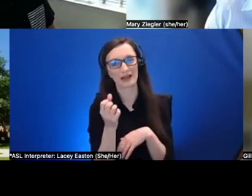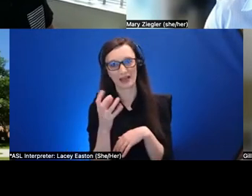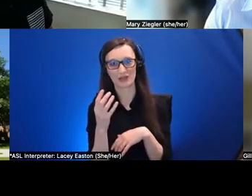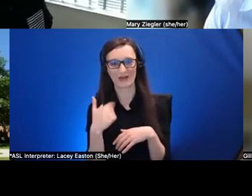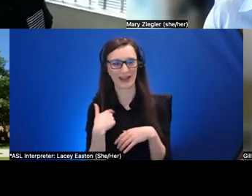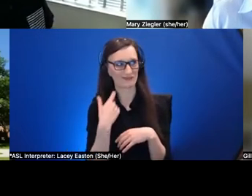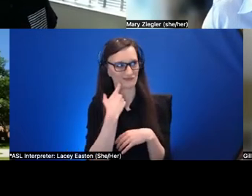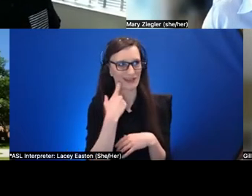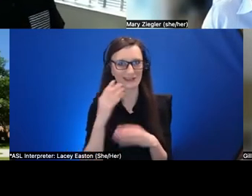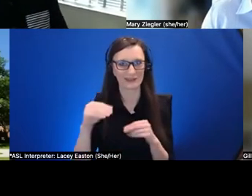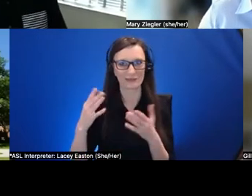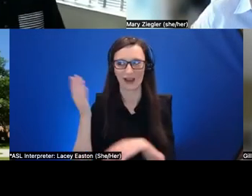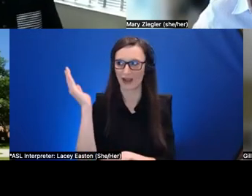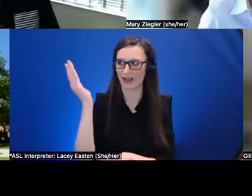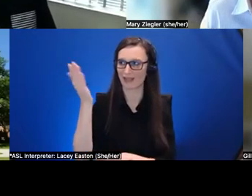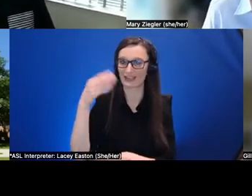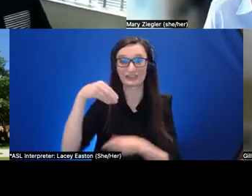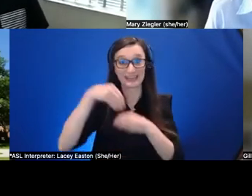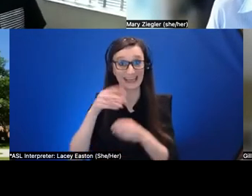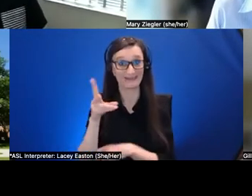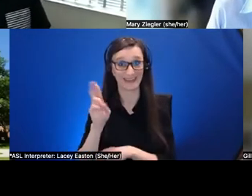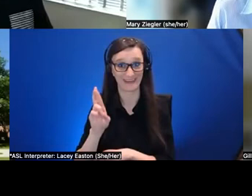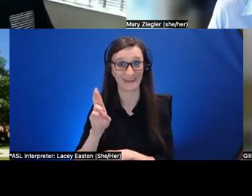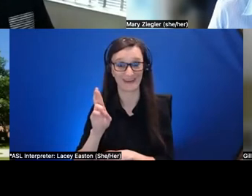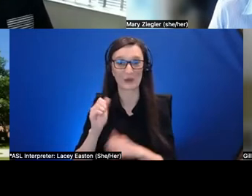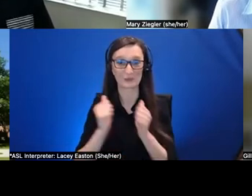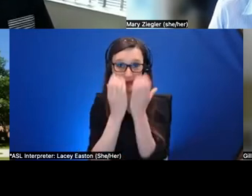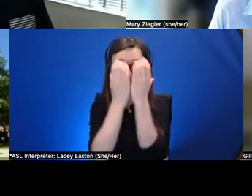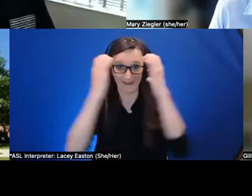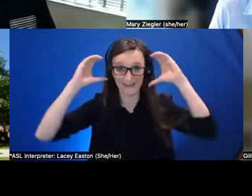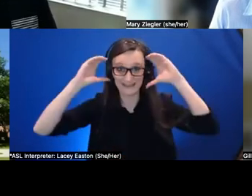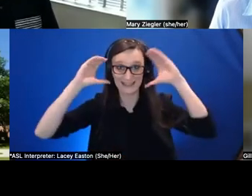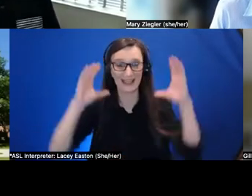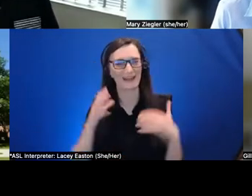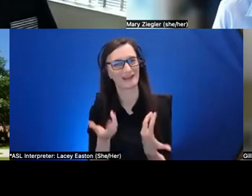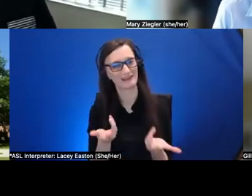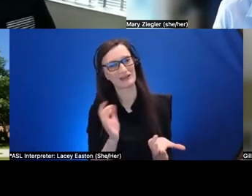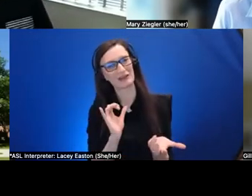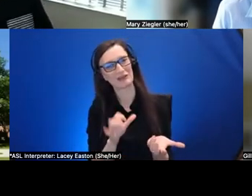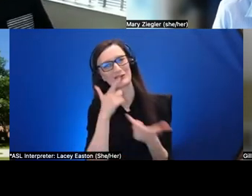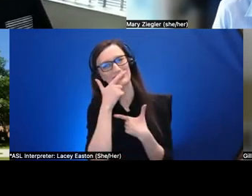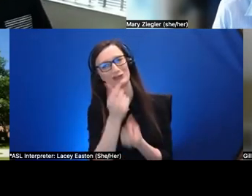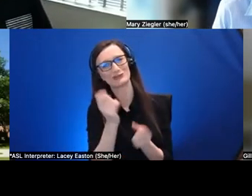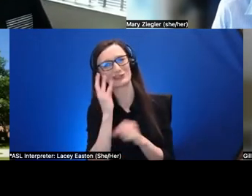in vr with a headset um it was kind of a neat experience because the students